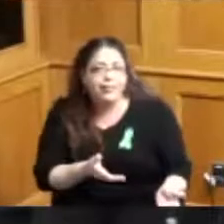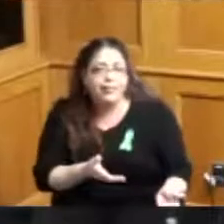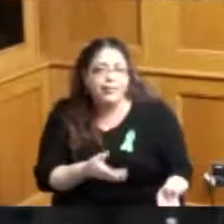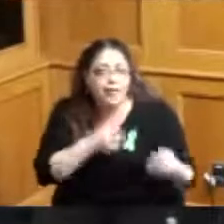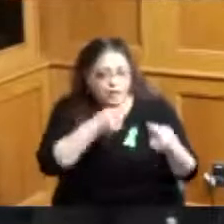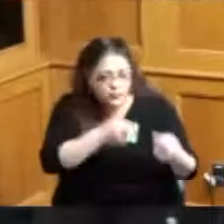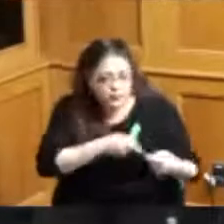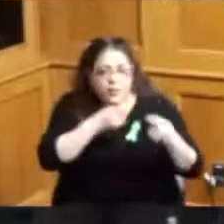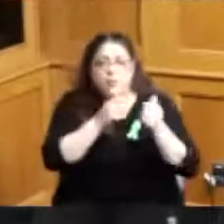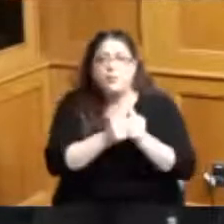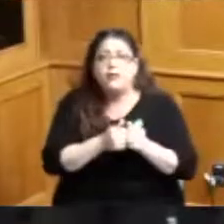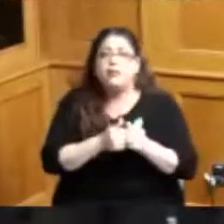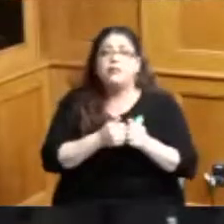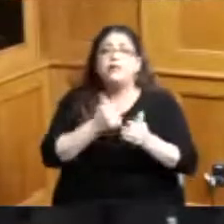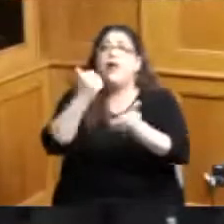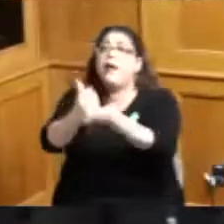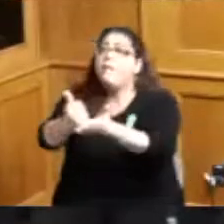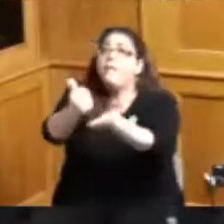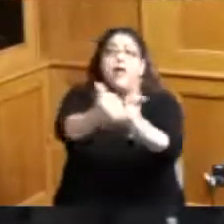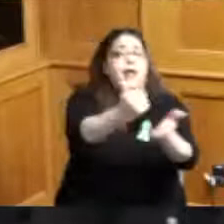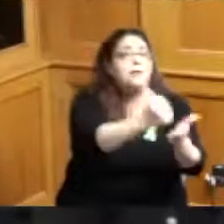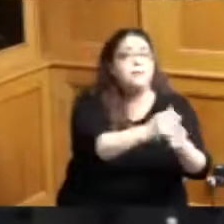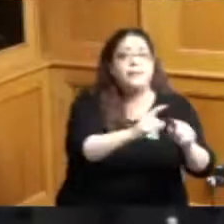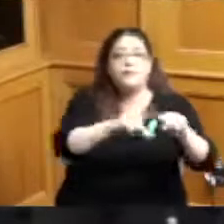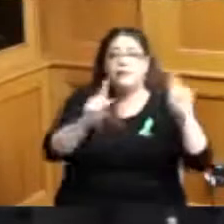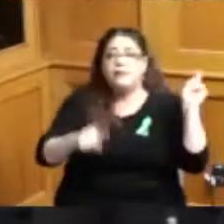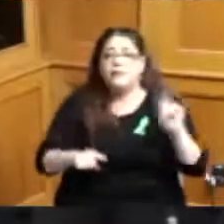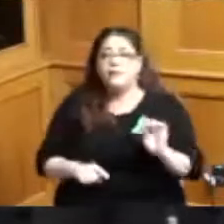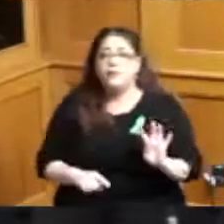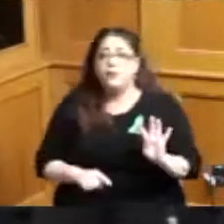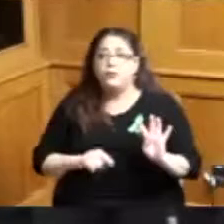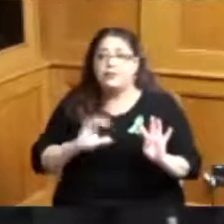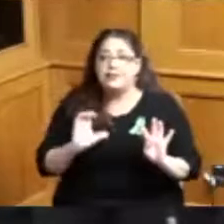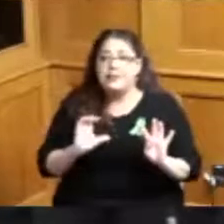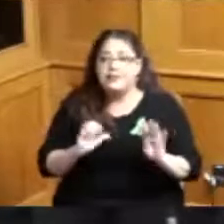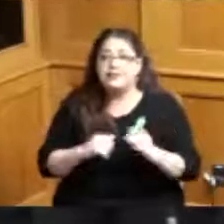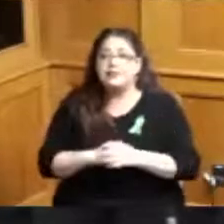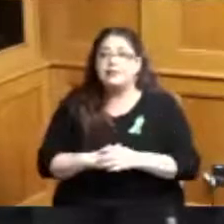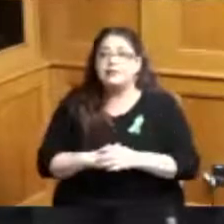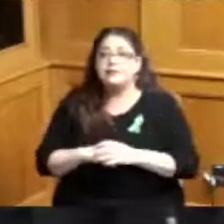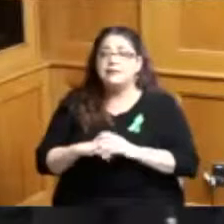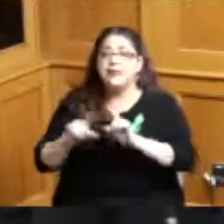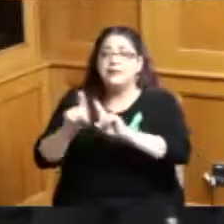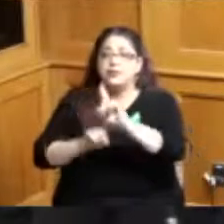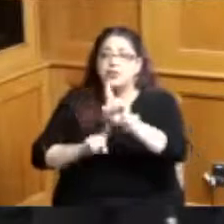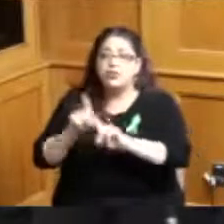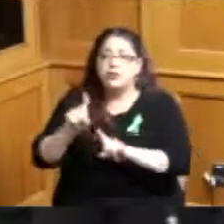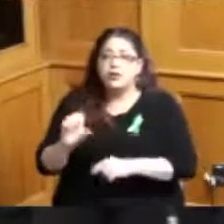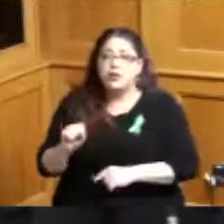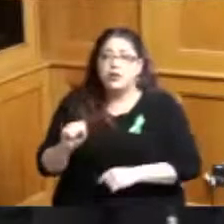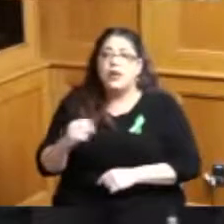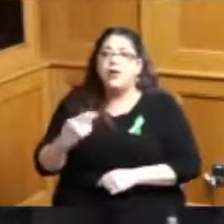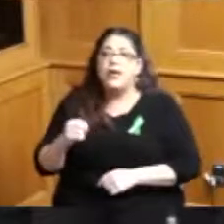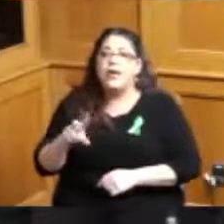the help of various agencies like 4cs and head start community action head start I was able to